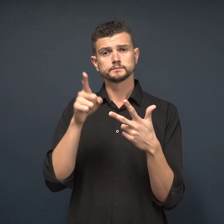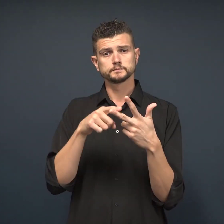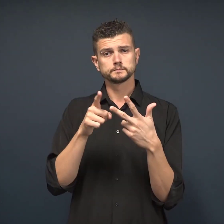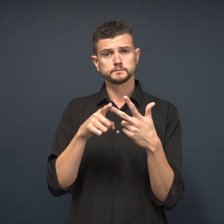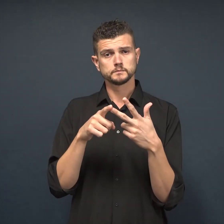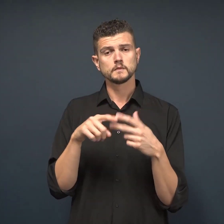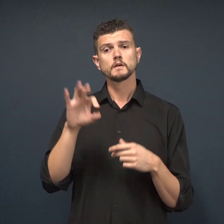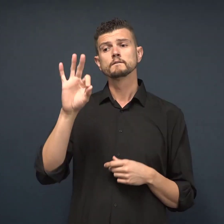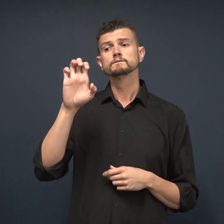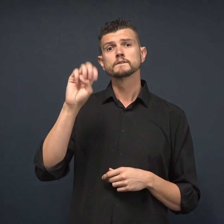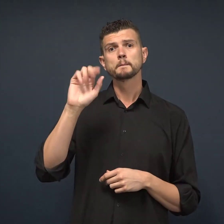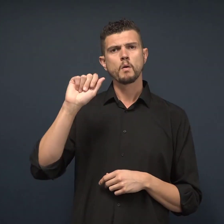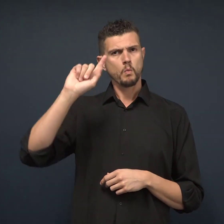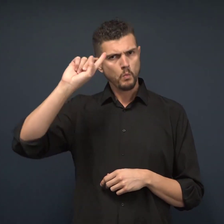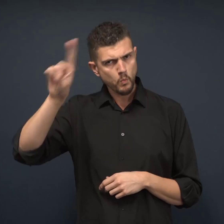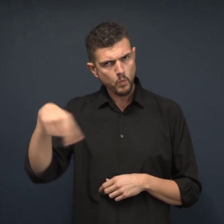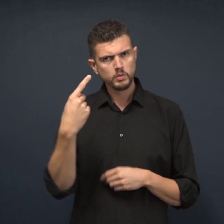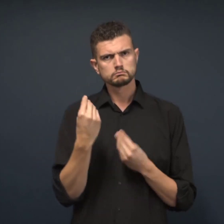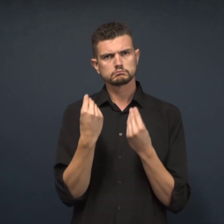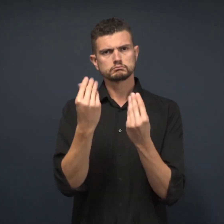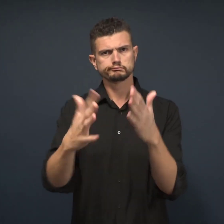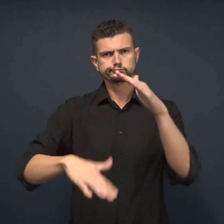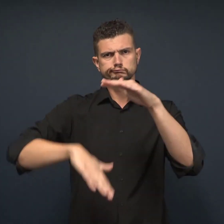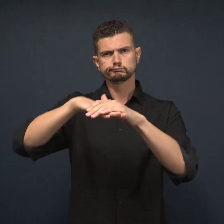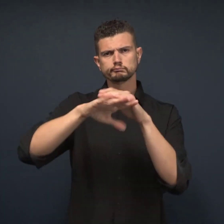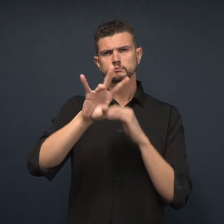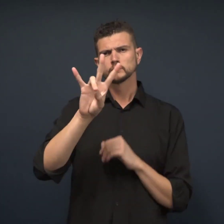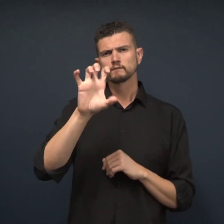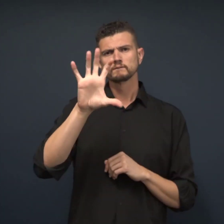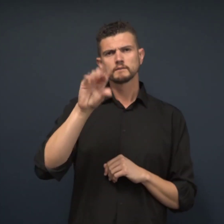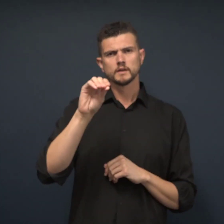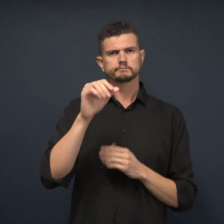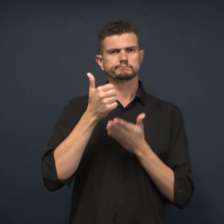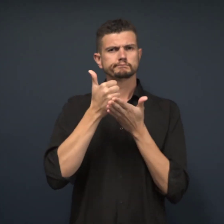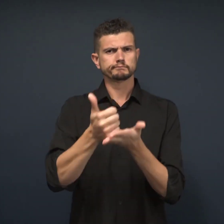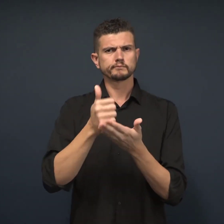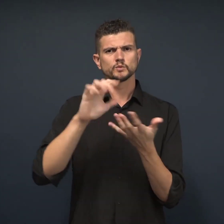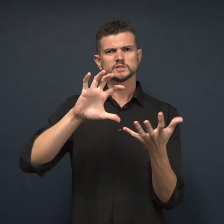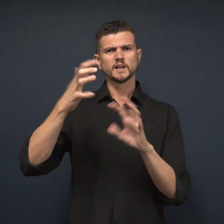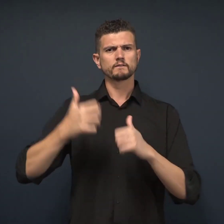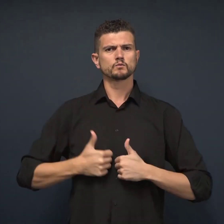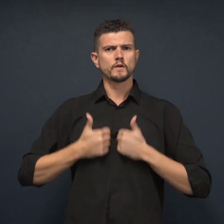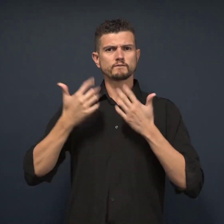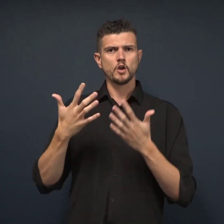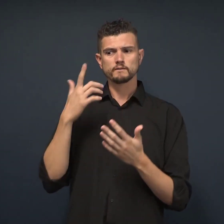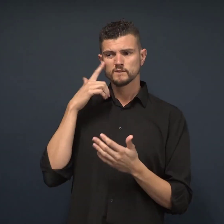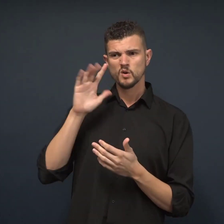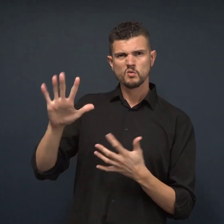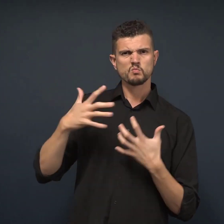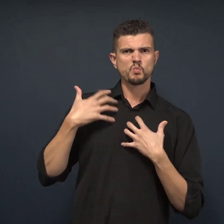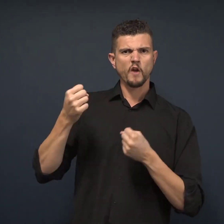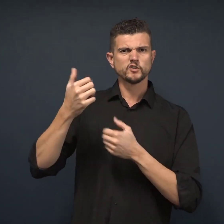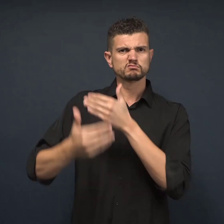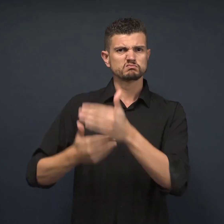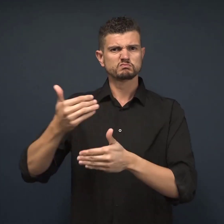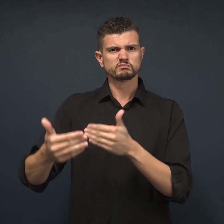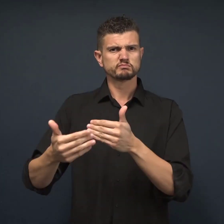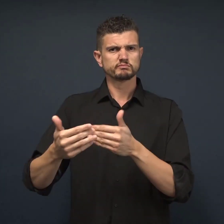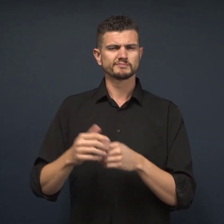3) FEMA will only provide $750 to disaster survivors to support their recovery.